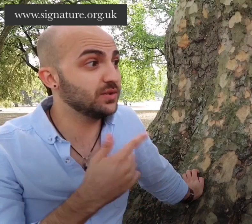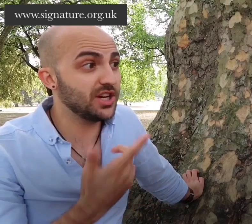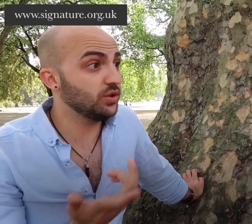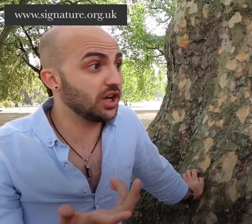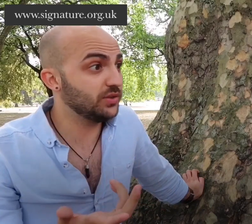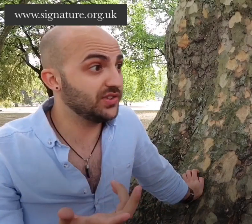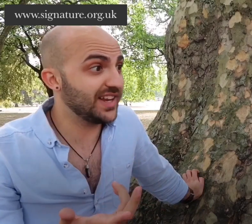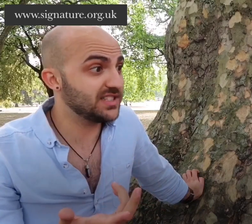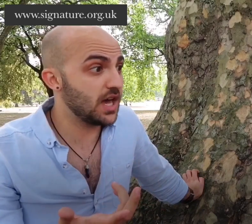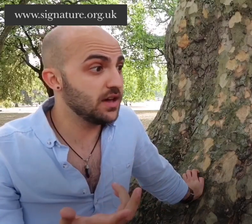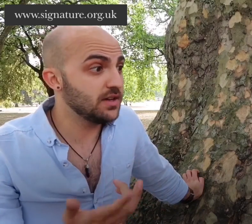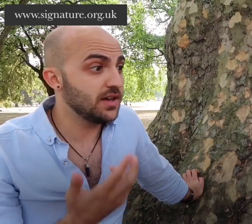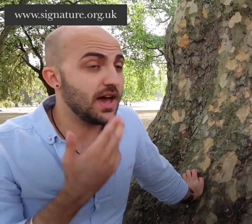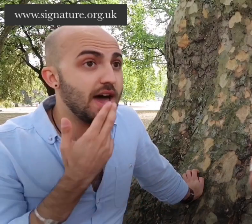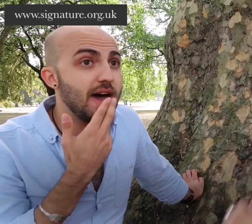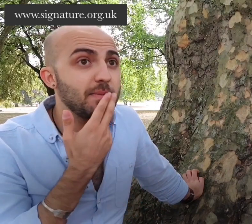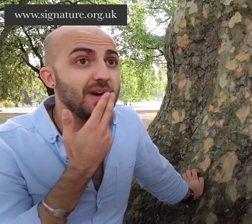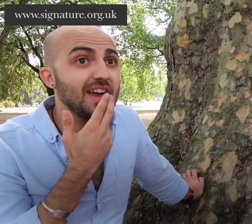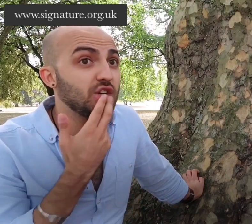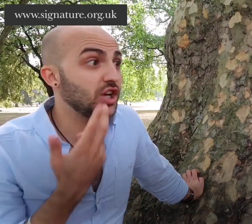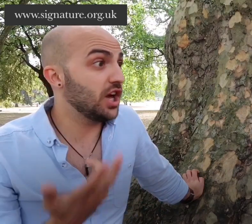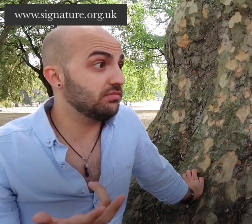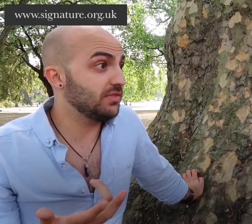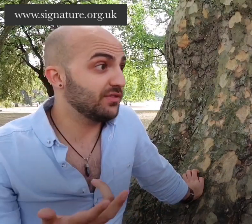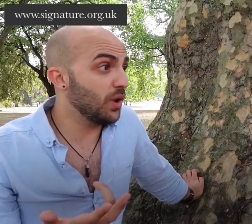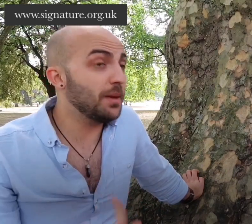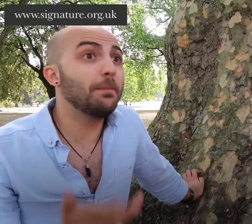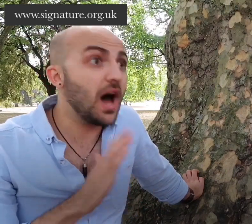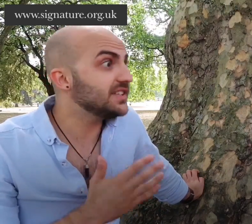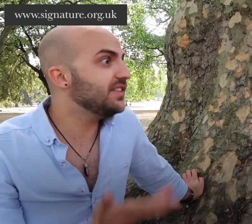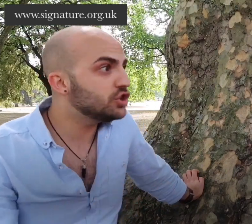it will tell you your closest Centre and you can learn level one but